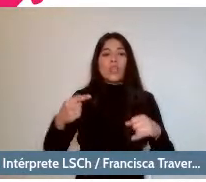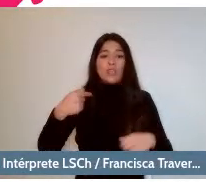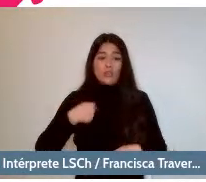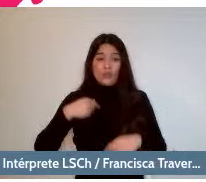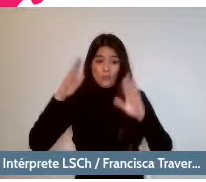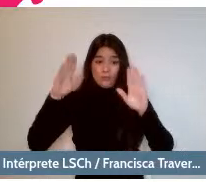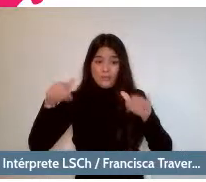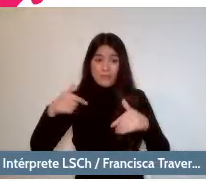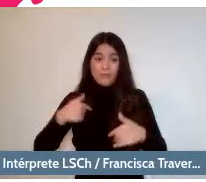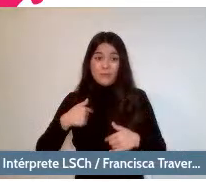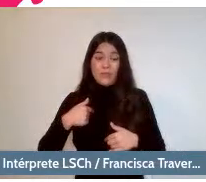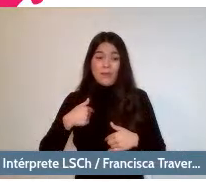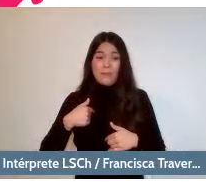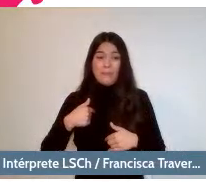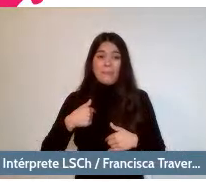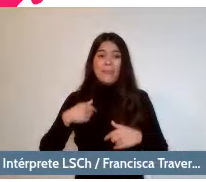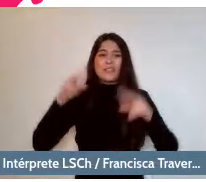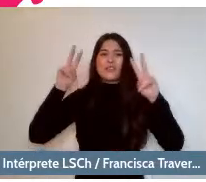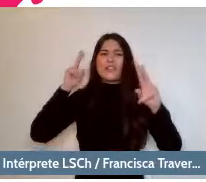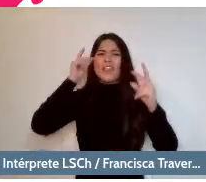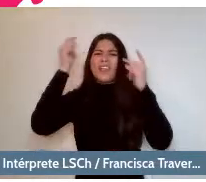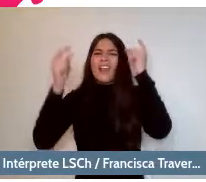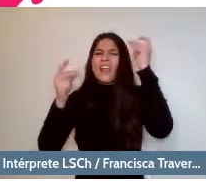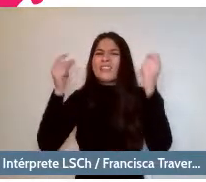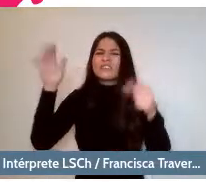about theatrical creation, research,